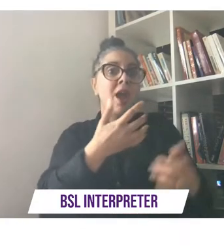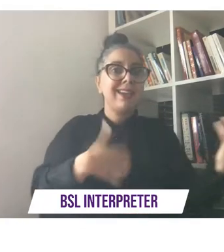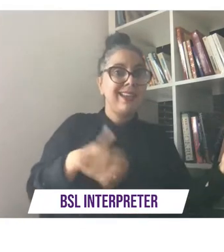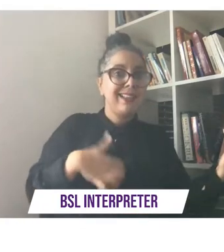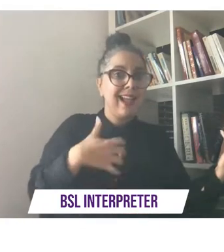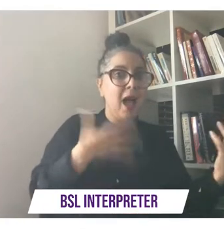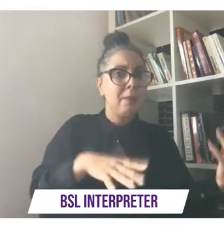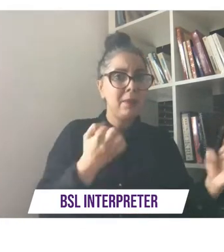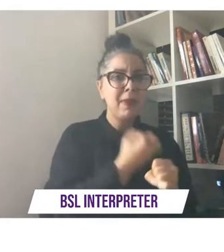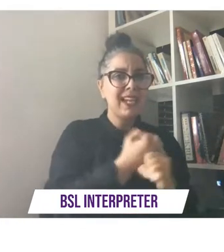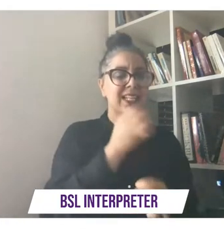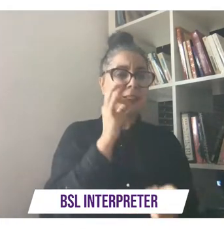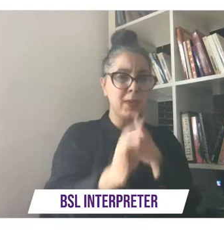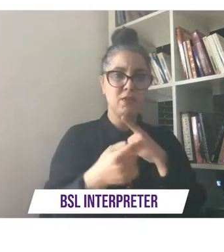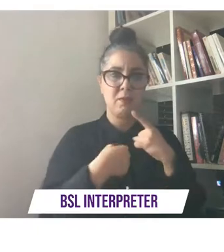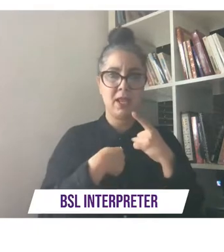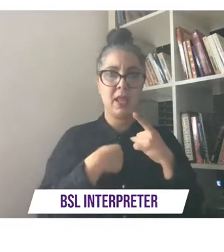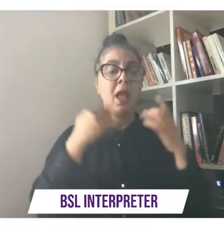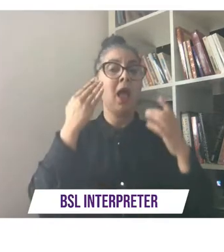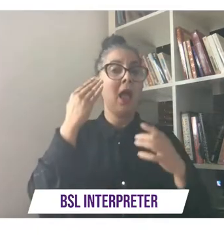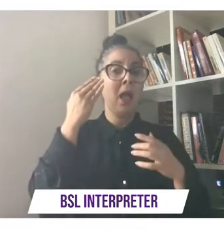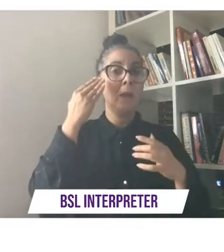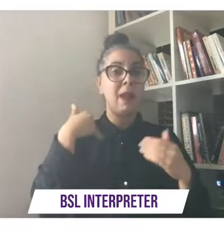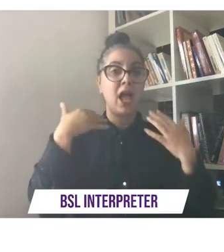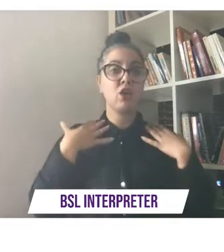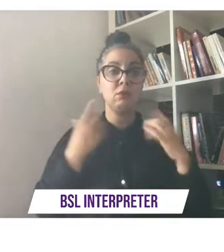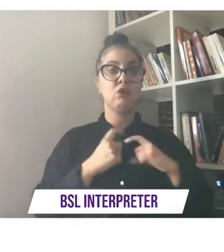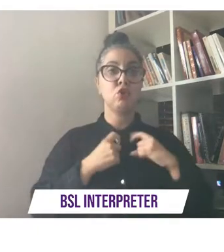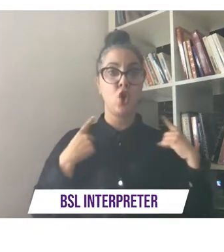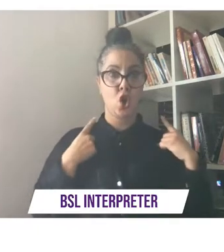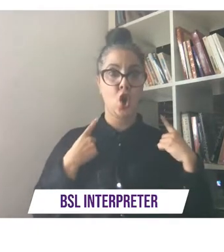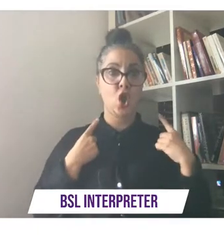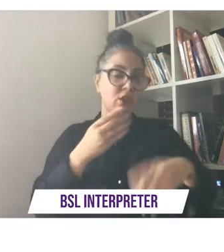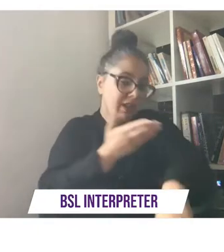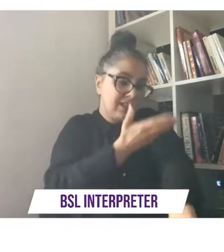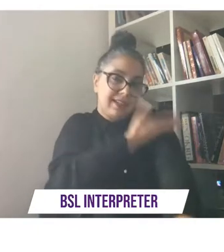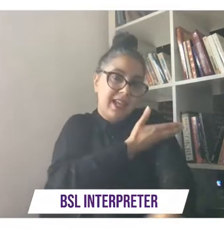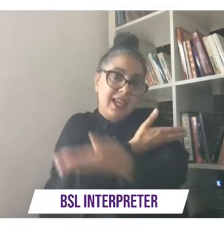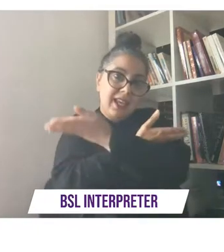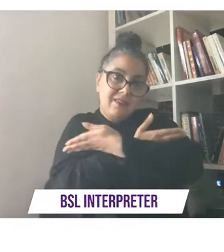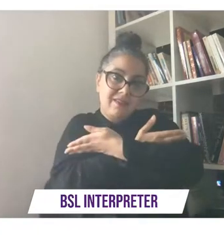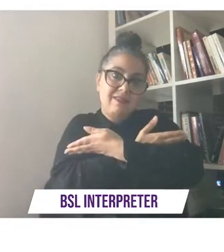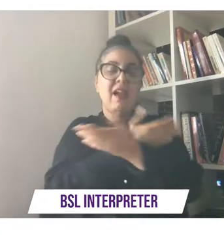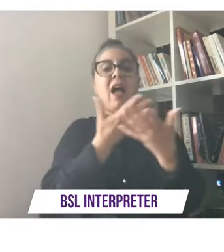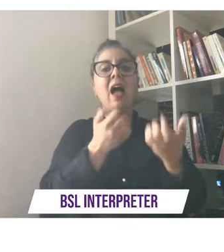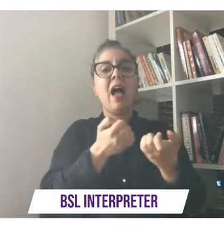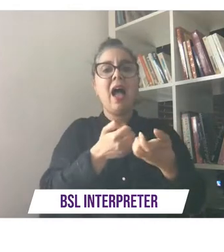shirt on short sleeves with a little bit of red on it i've got my studded belt holding me in me chair